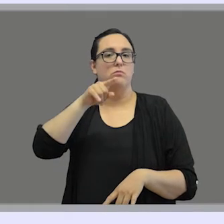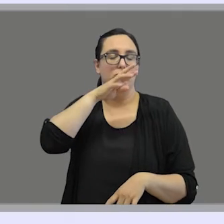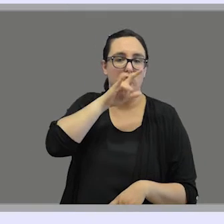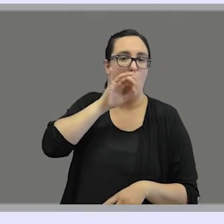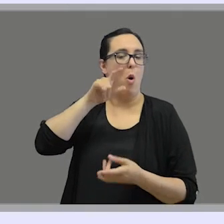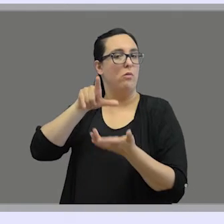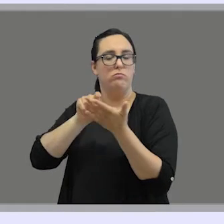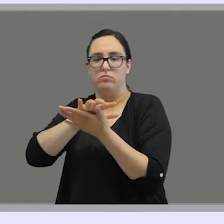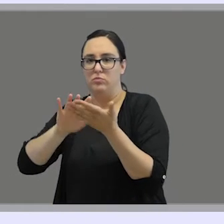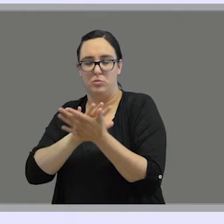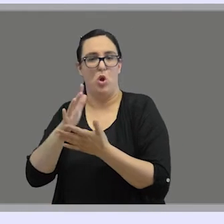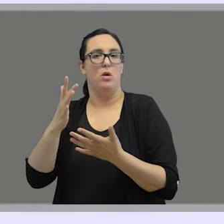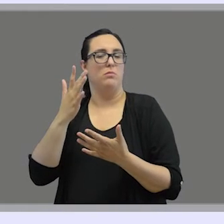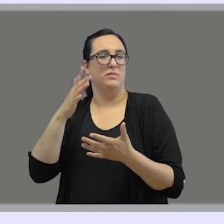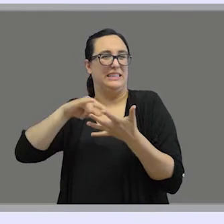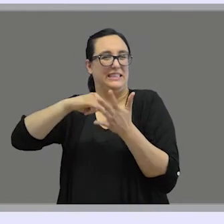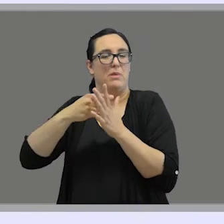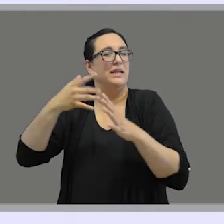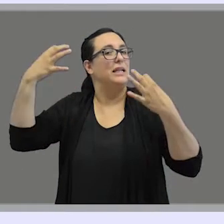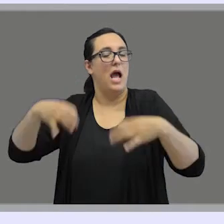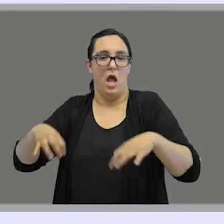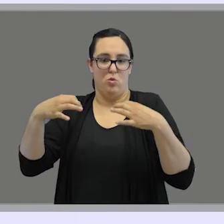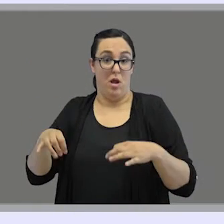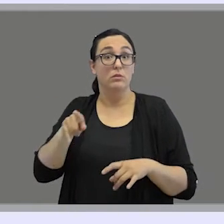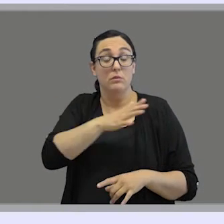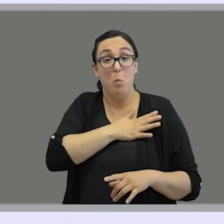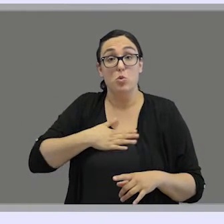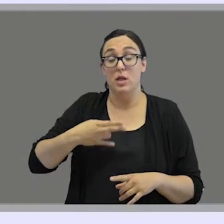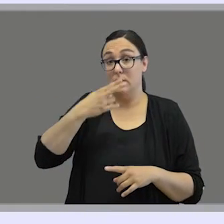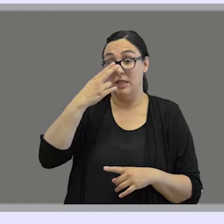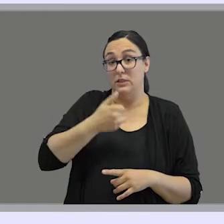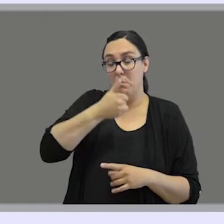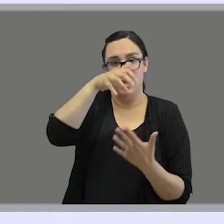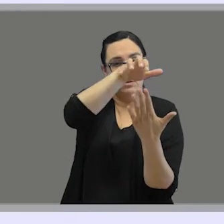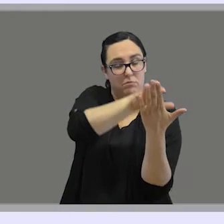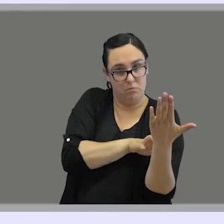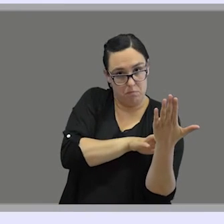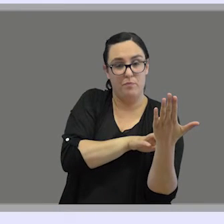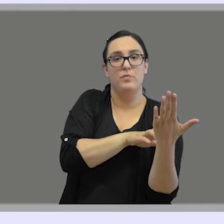If you want to read more about this topic, please read this reference